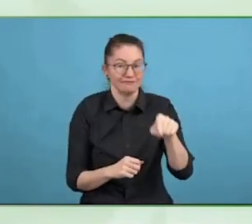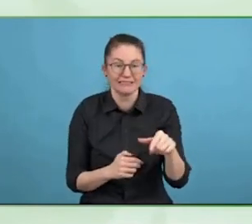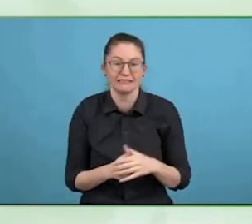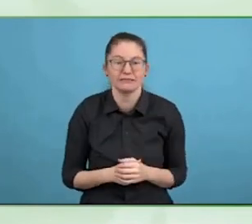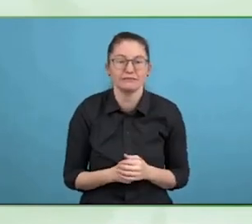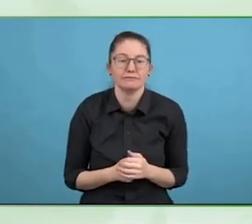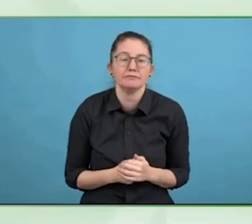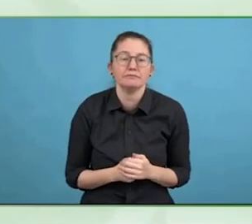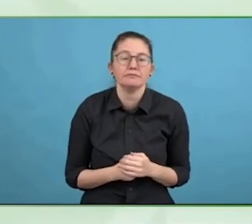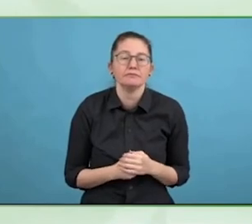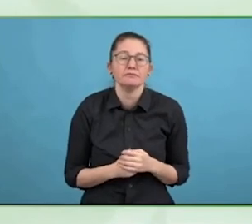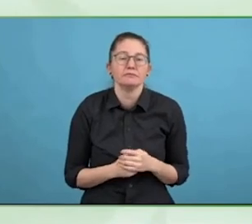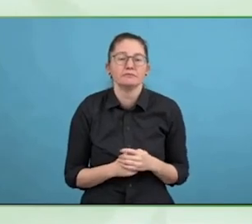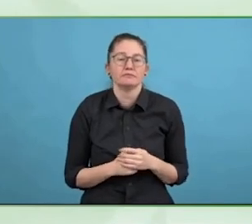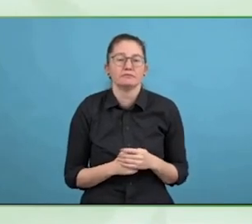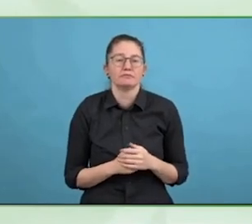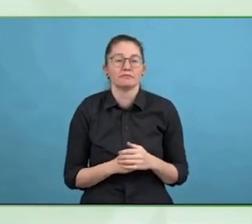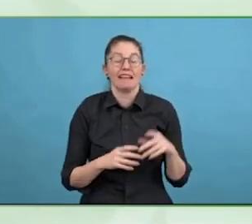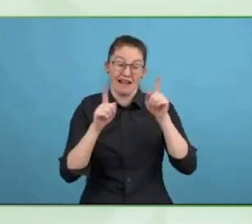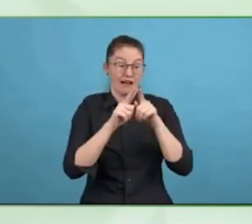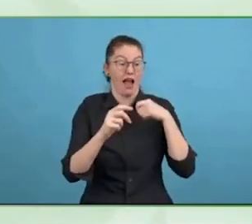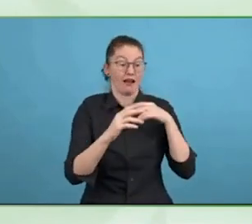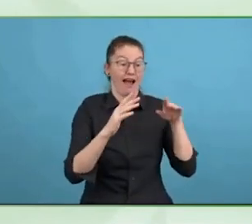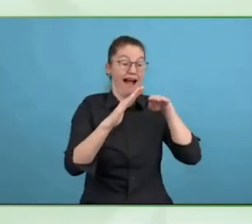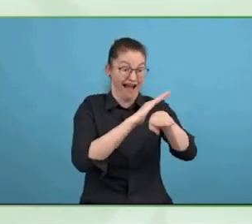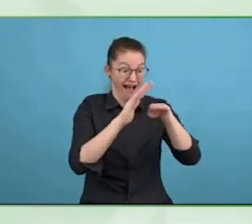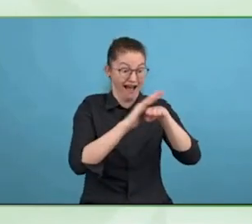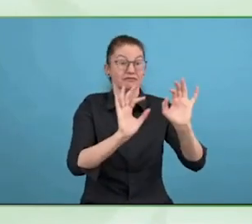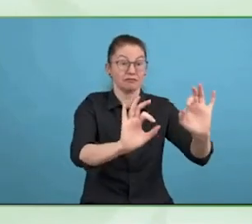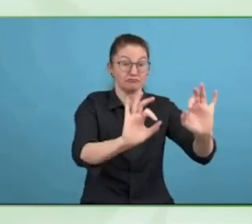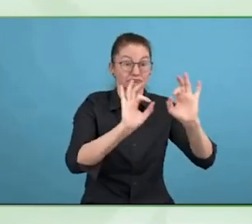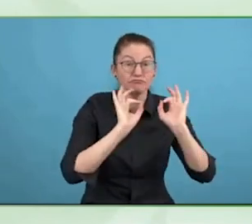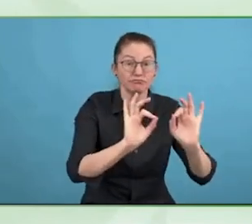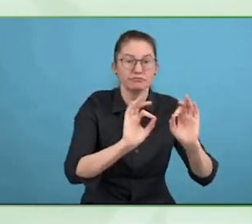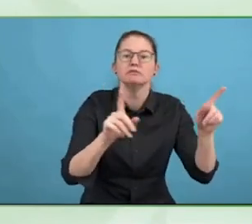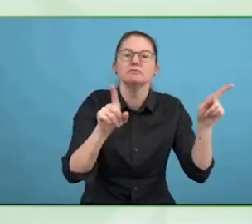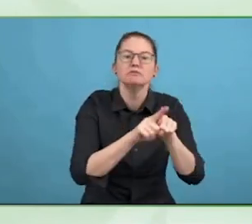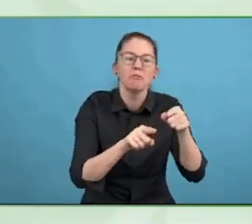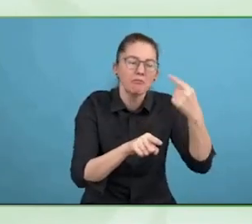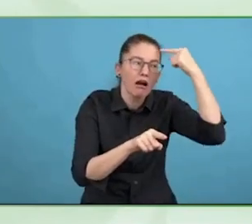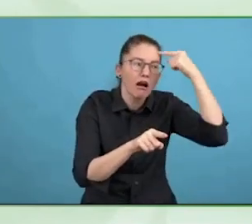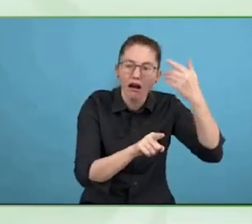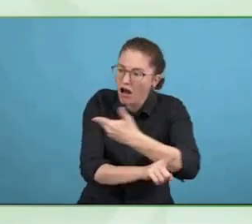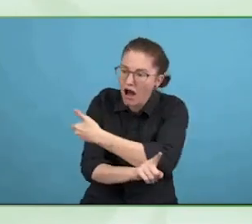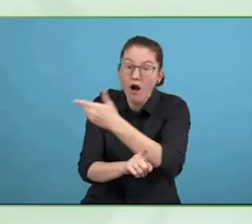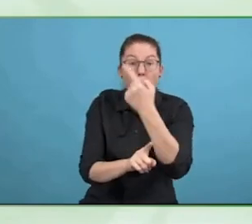anything like that, it is an improvement.